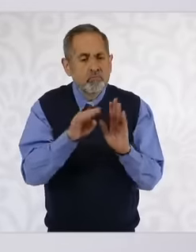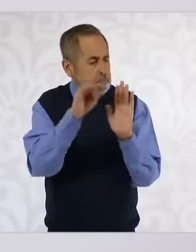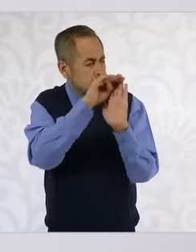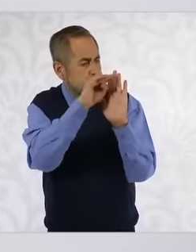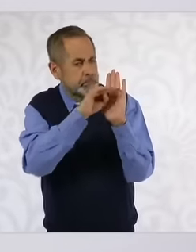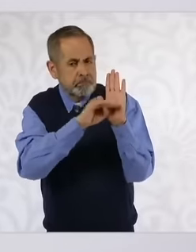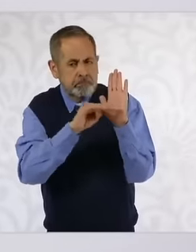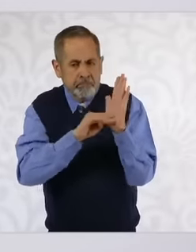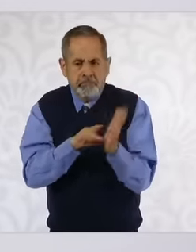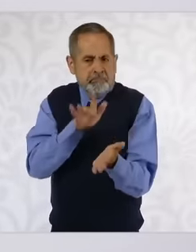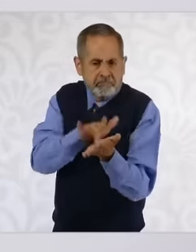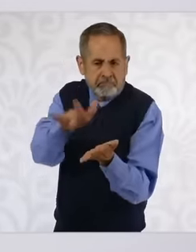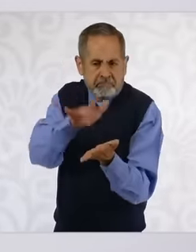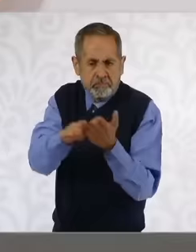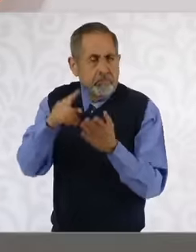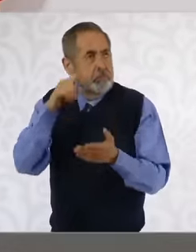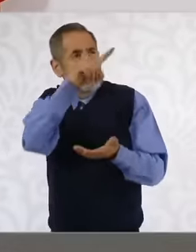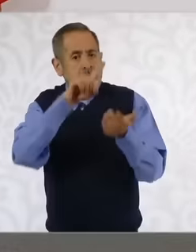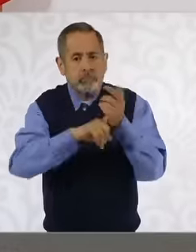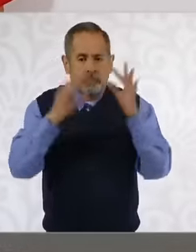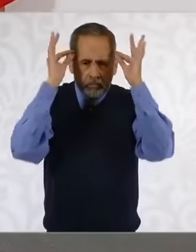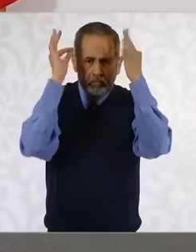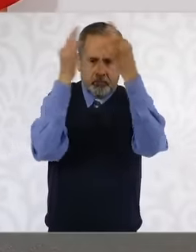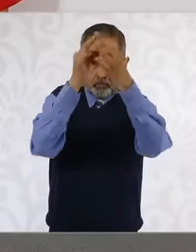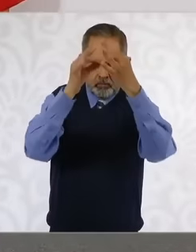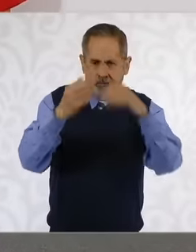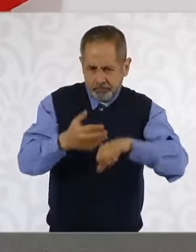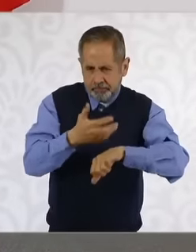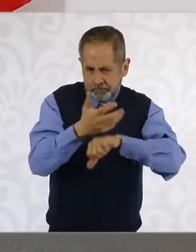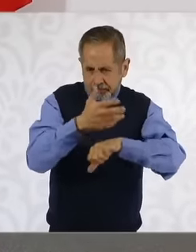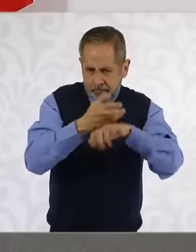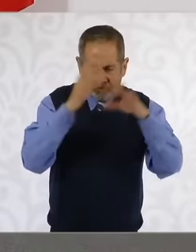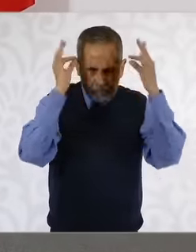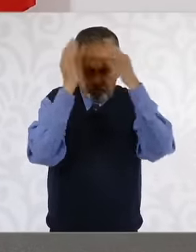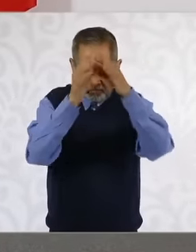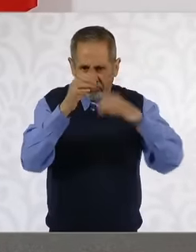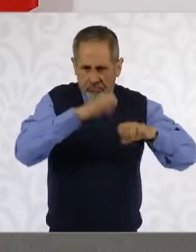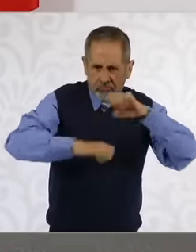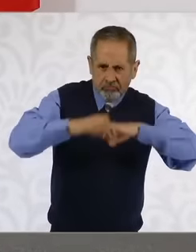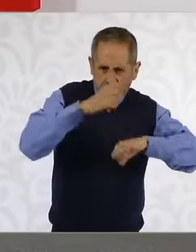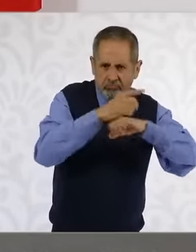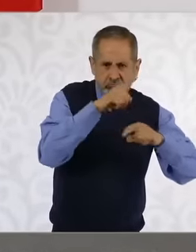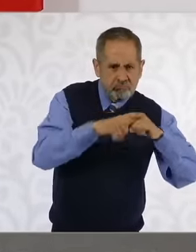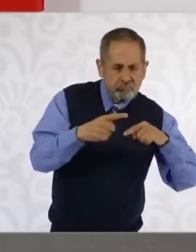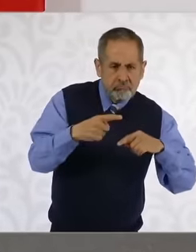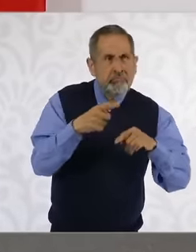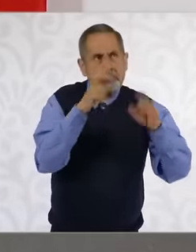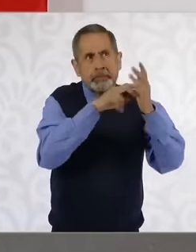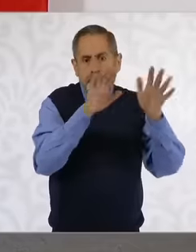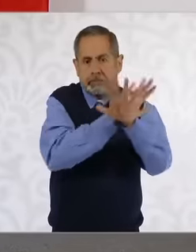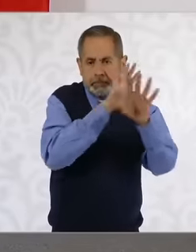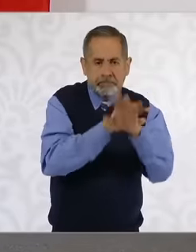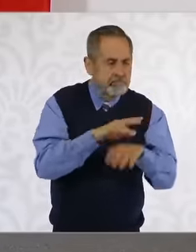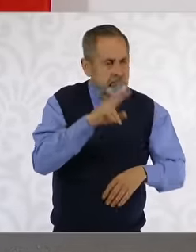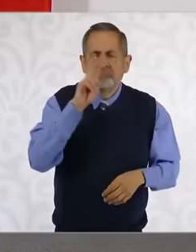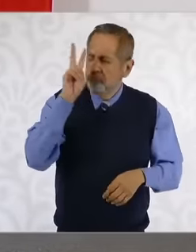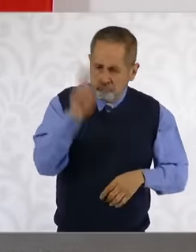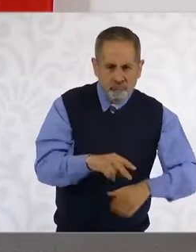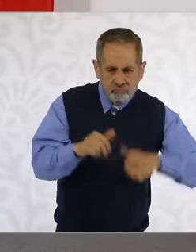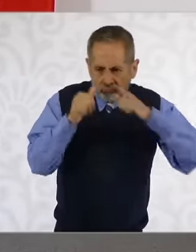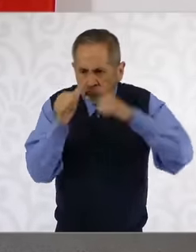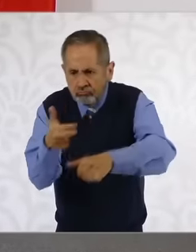consulates because the consulates are going to modify very It is important the way in which they serve